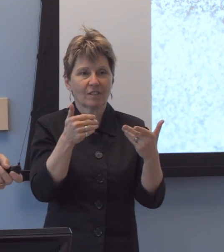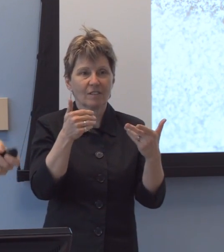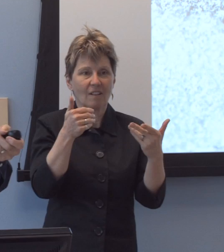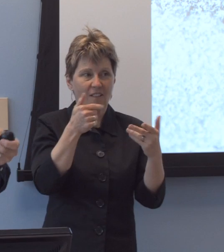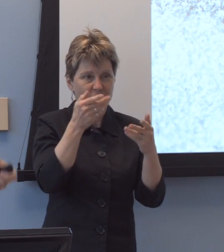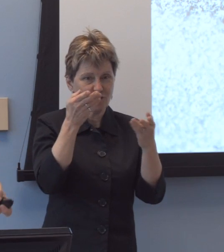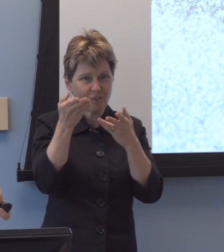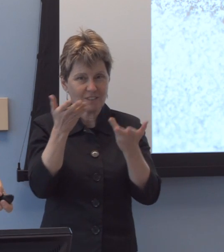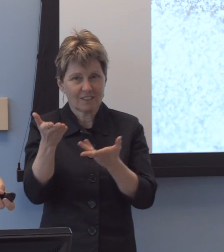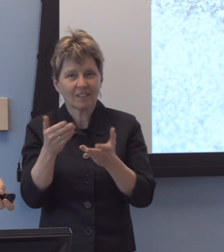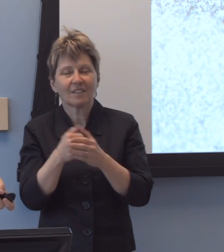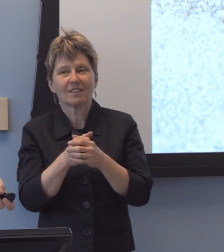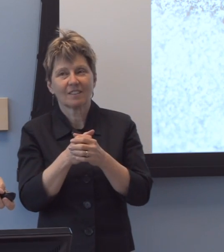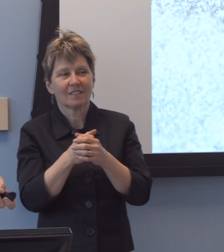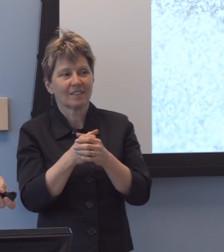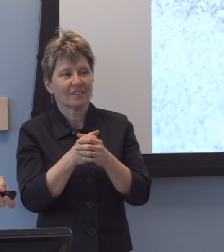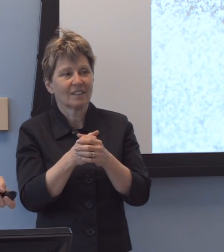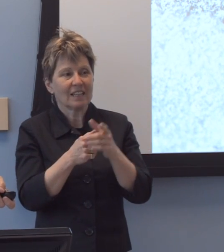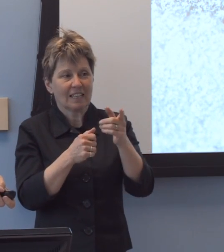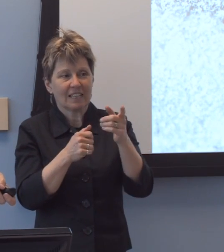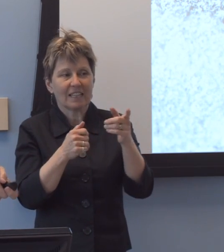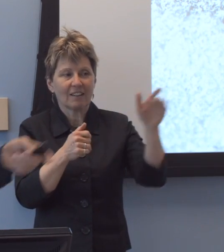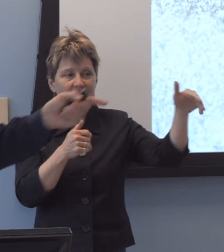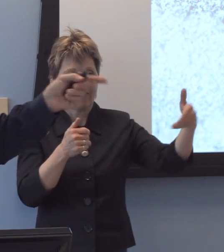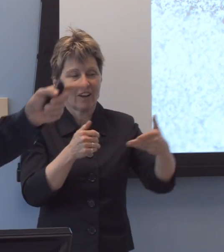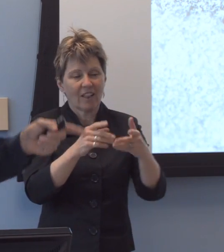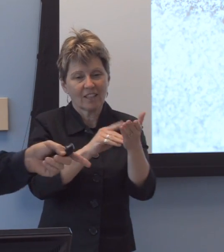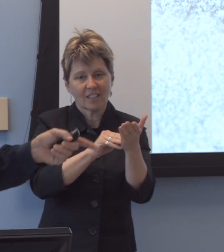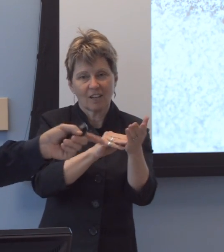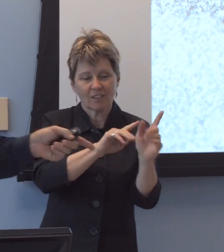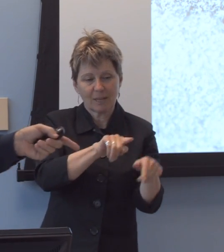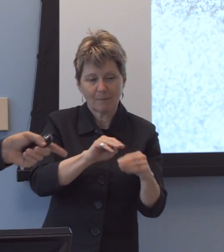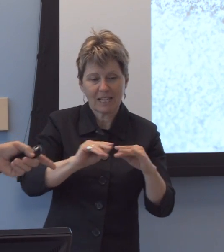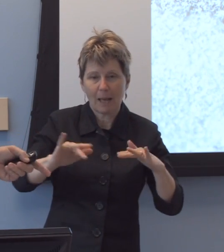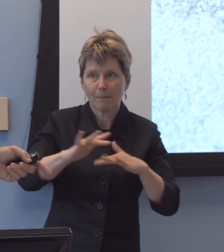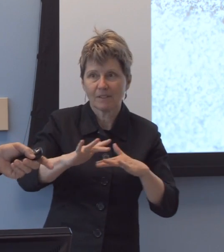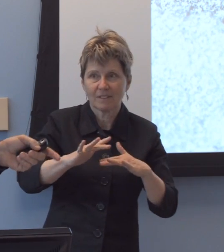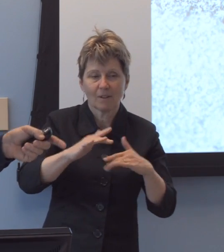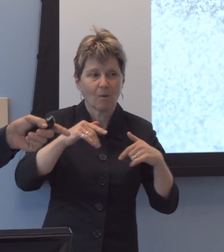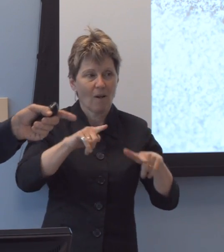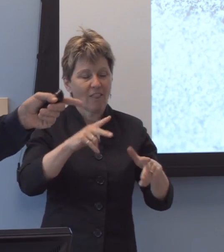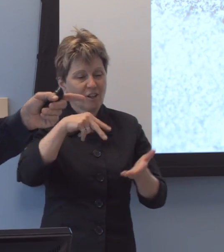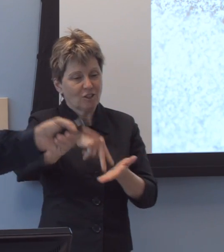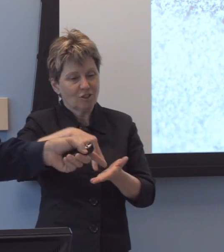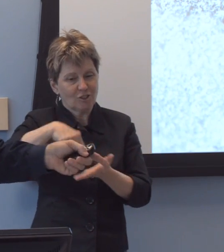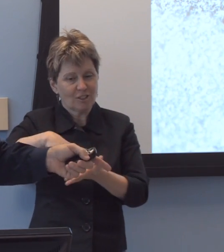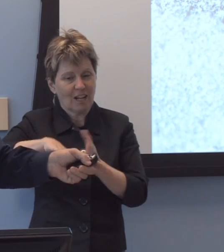he invited the doctor to campus. And while they stood outside the building, guess who drove up?